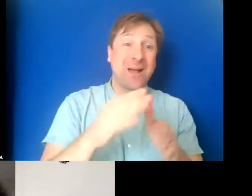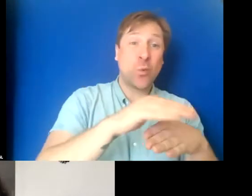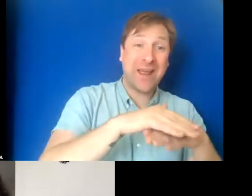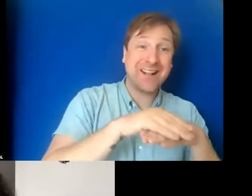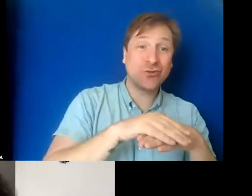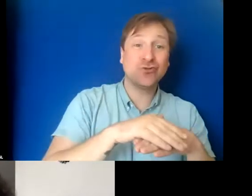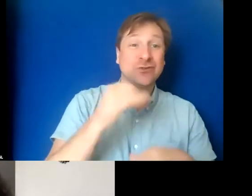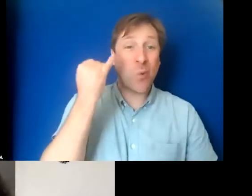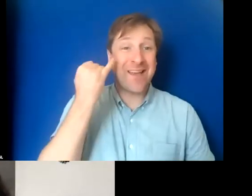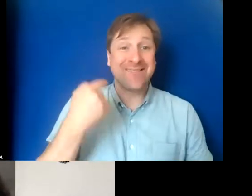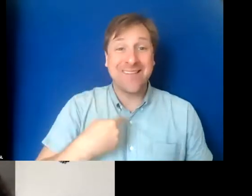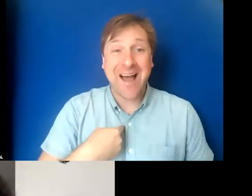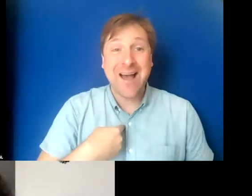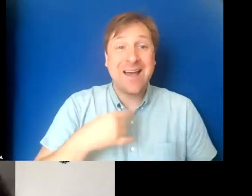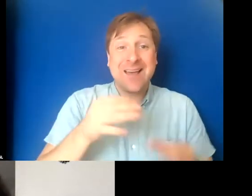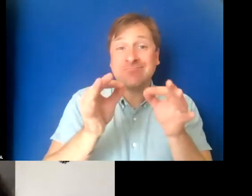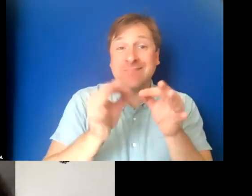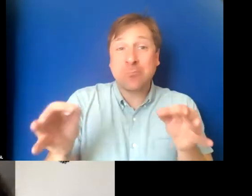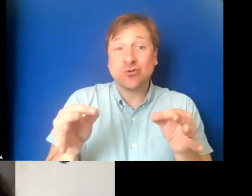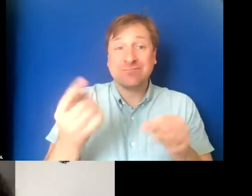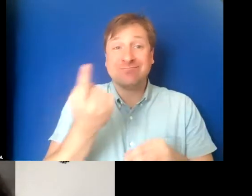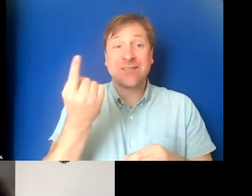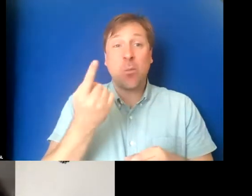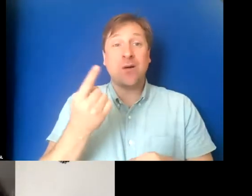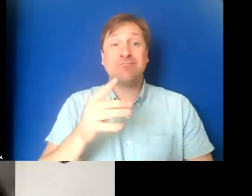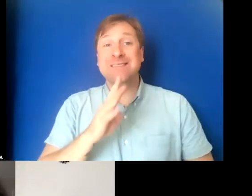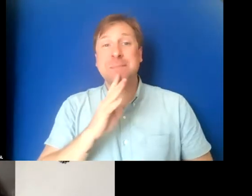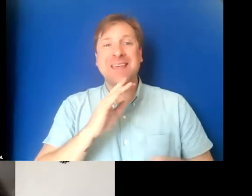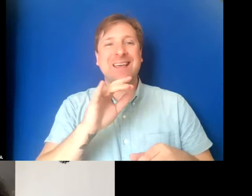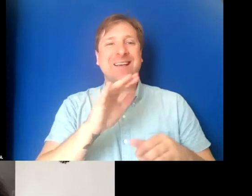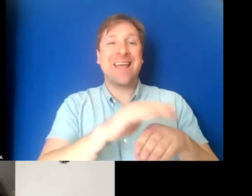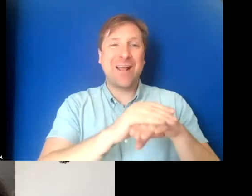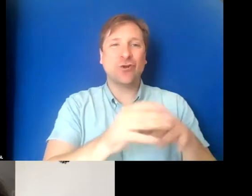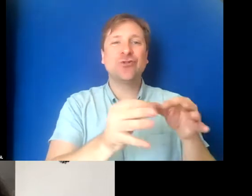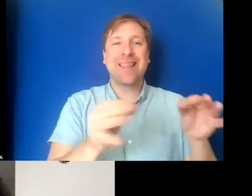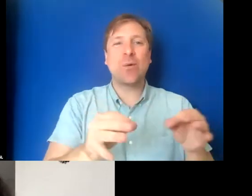If I'm captioning somebody speaking English and typing it into the captions,